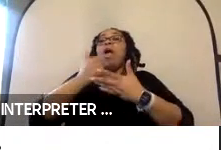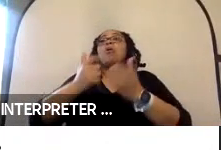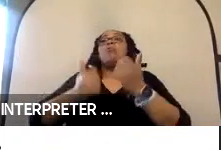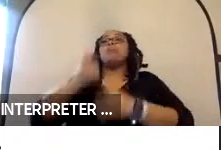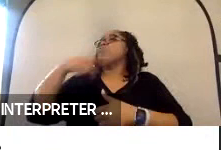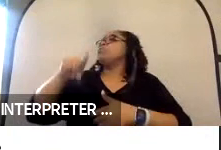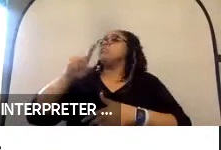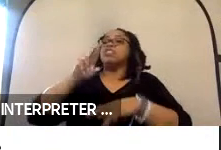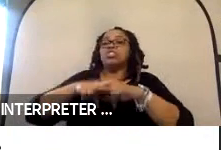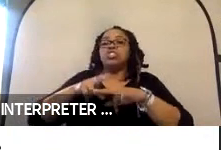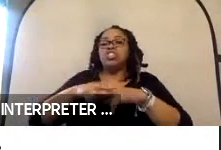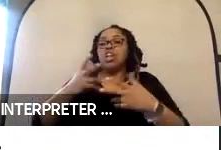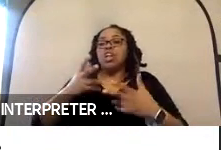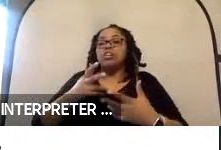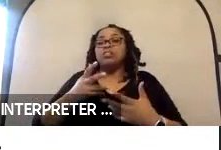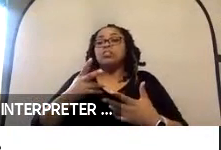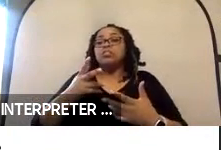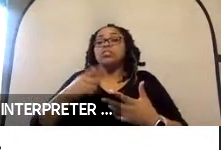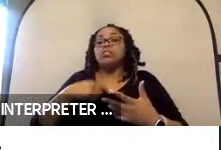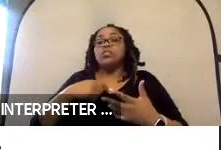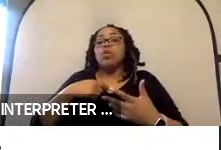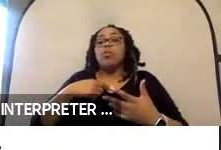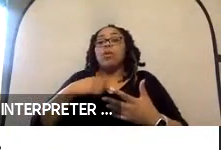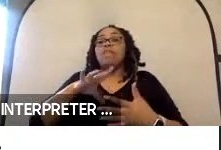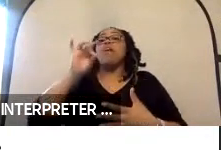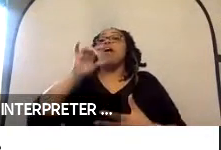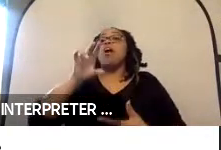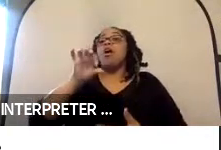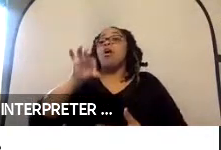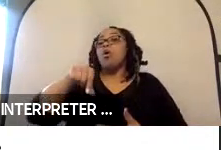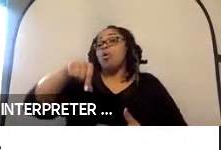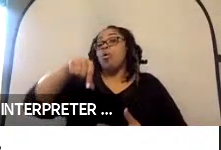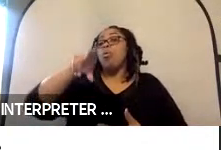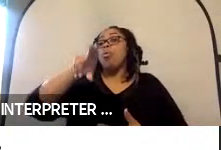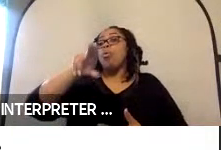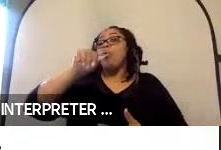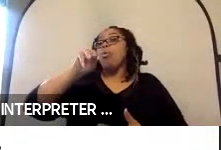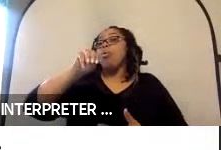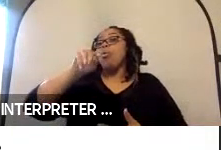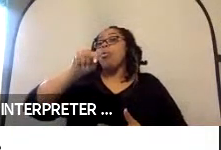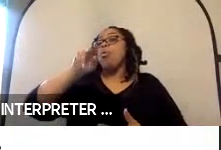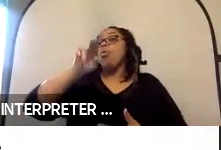on the market. So, we landed on the Quantum. It seems to fit the bill quite well and solve